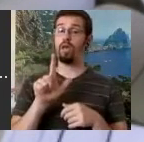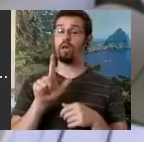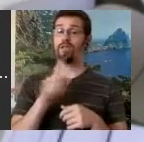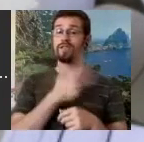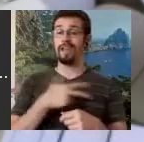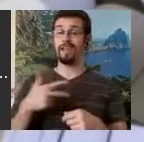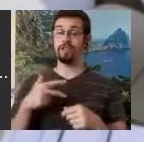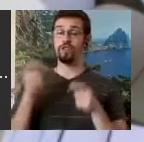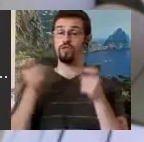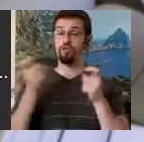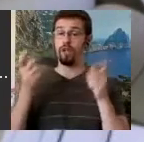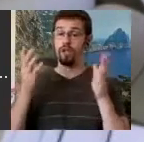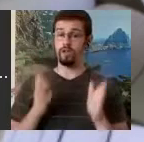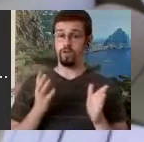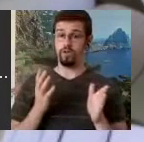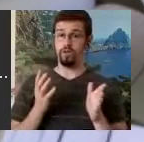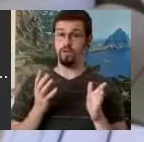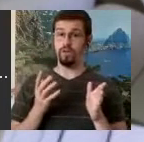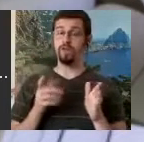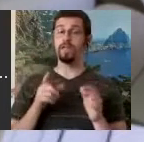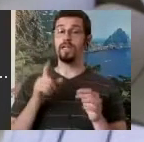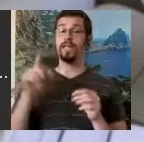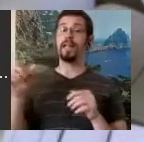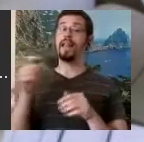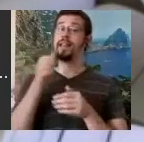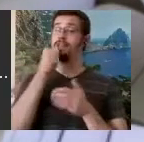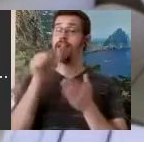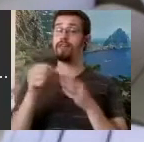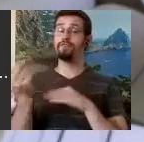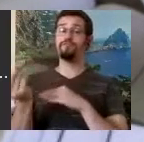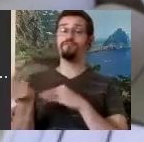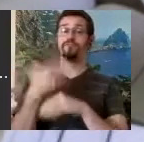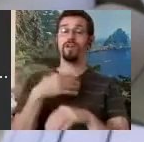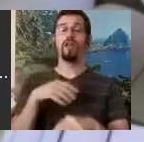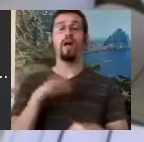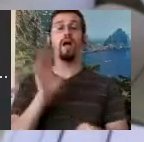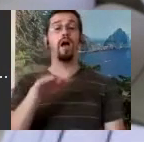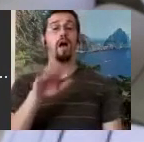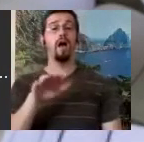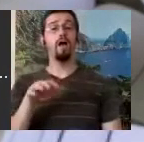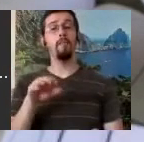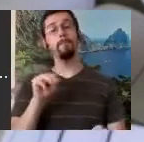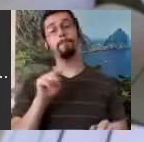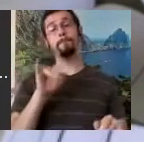Theatre, Fleming Flint, saying, "Miss Sutton, we have a copy of your book on our desk